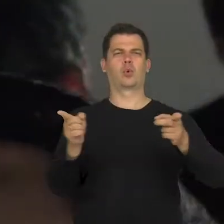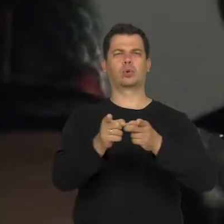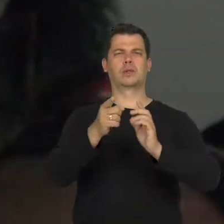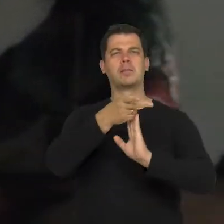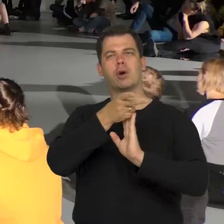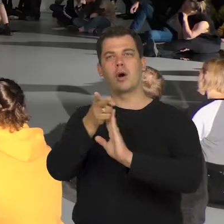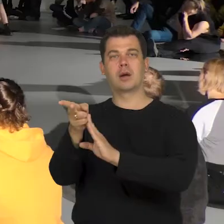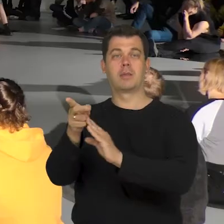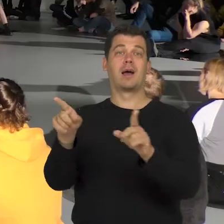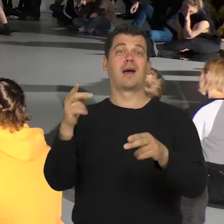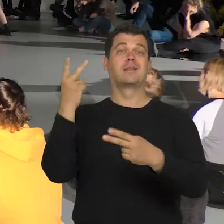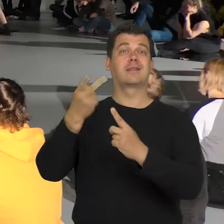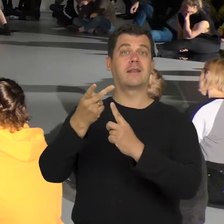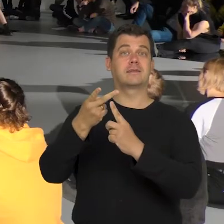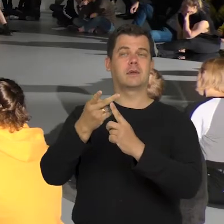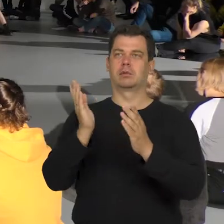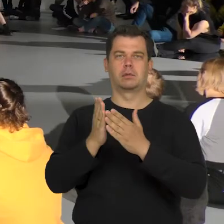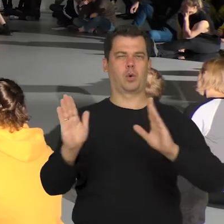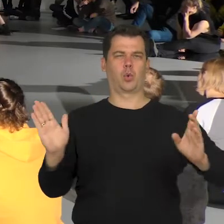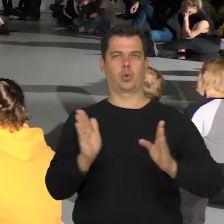after which the TV shows